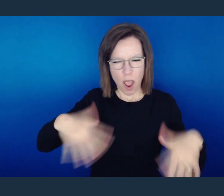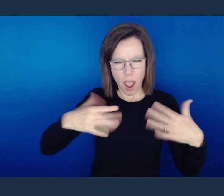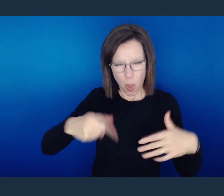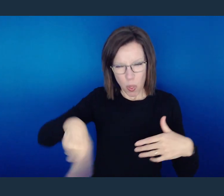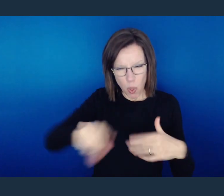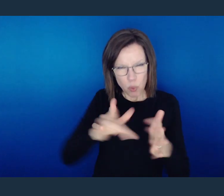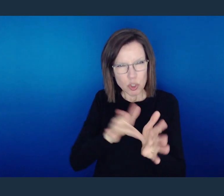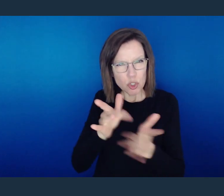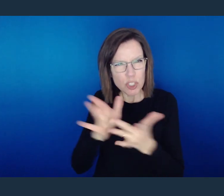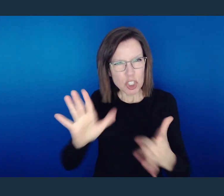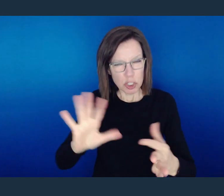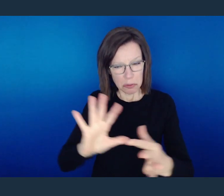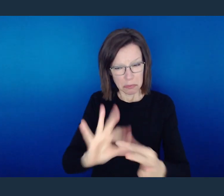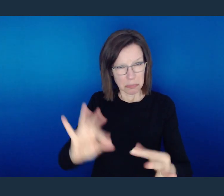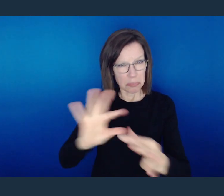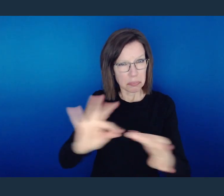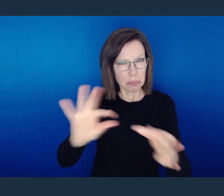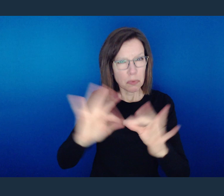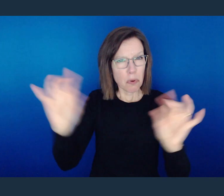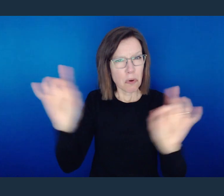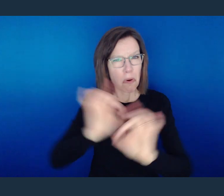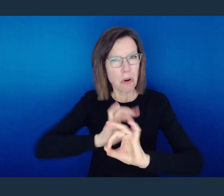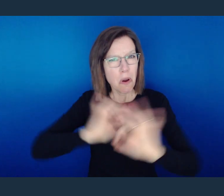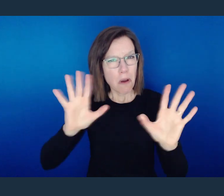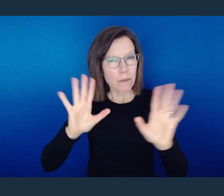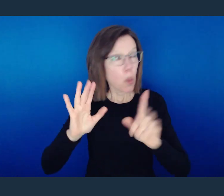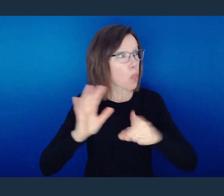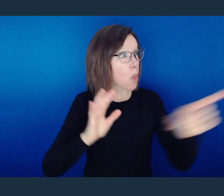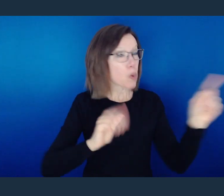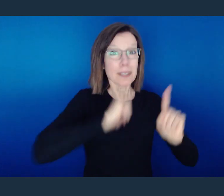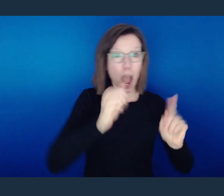to blaspheme the name of God or to slander the name of God.